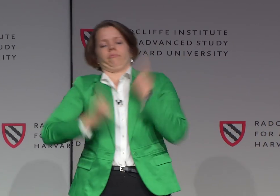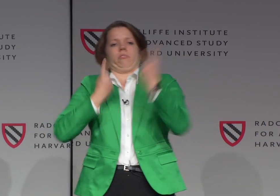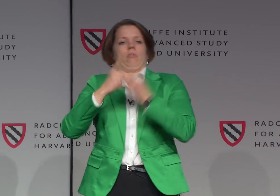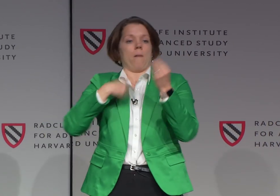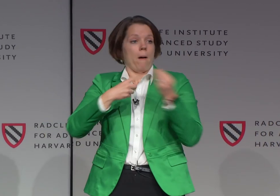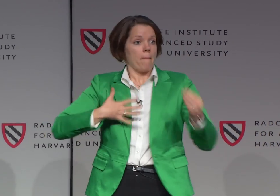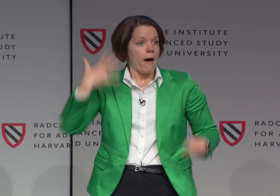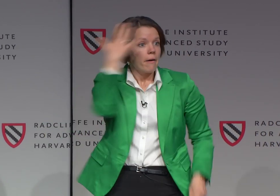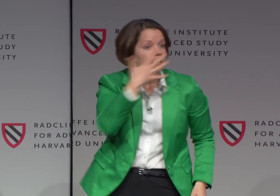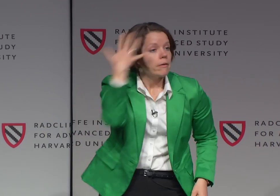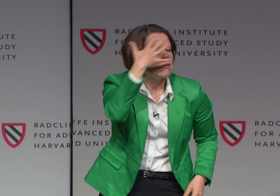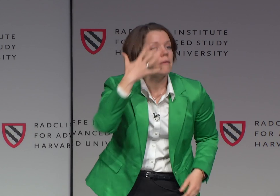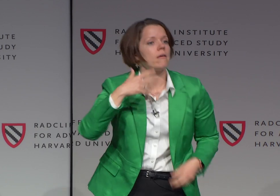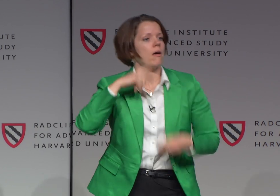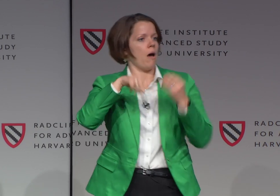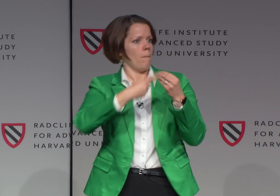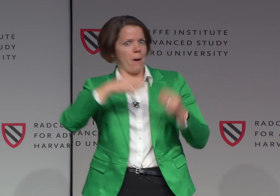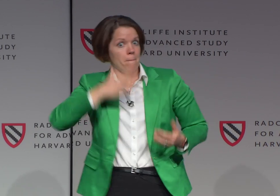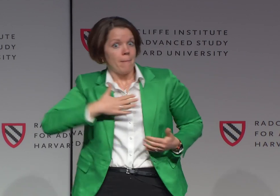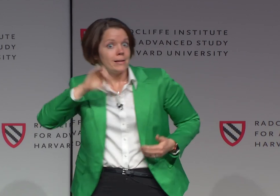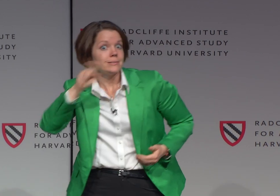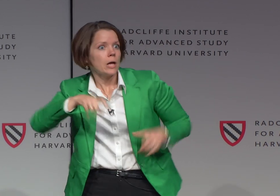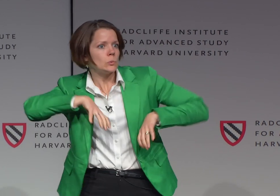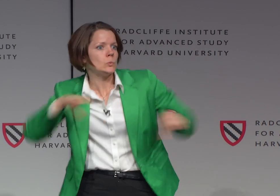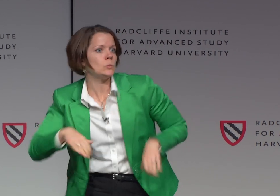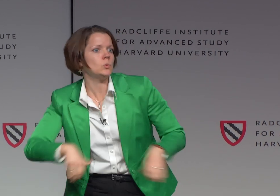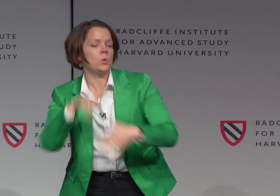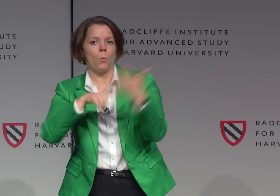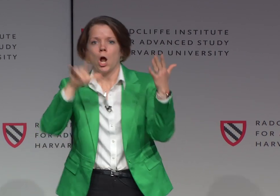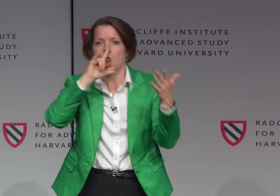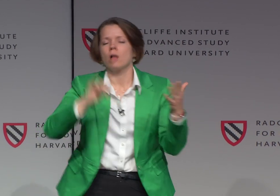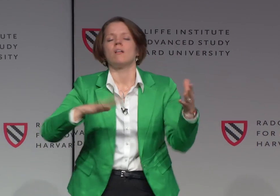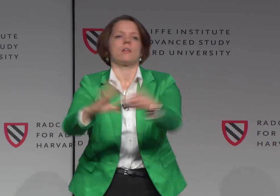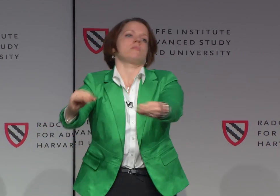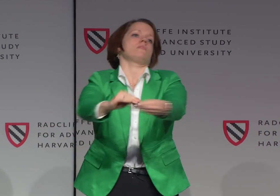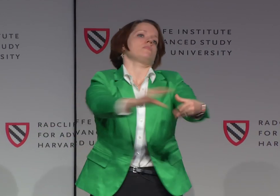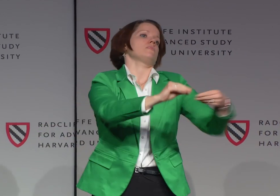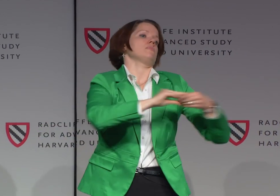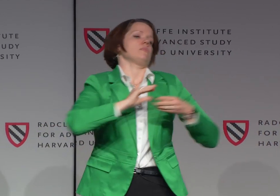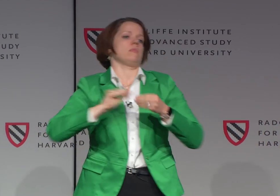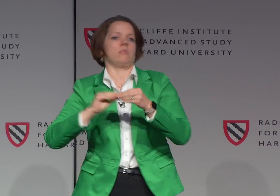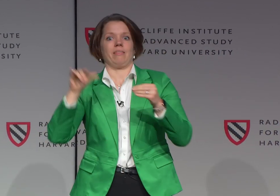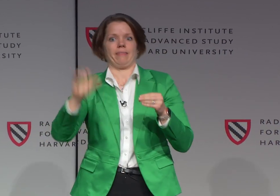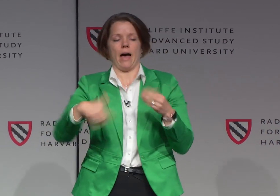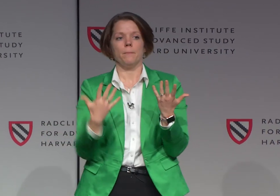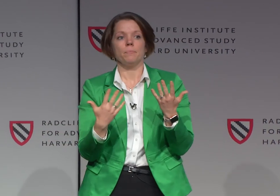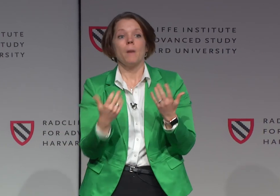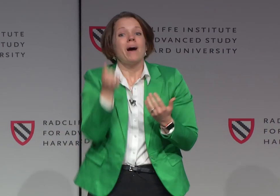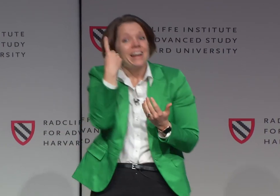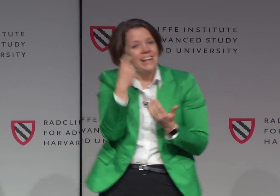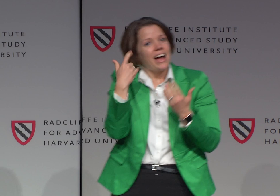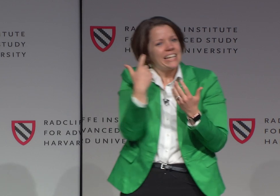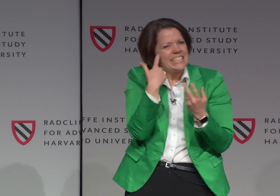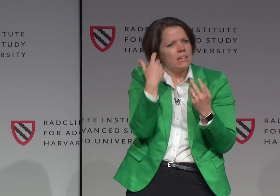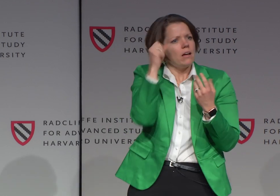started making various comments about my look, my sexual performance, what I looked like. The commentary went on and on.